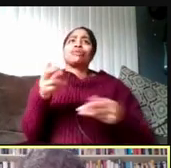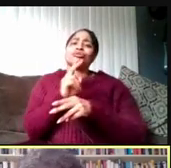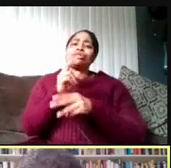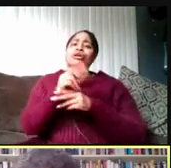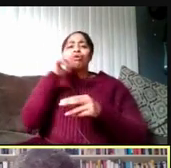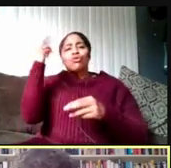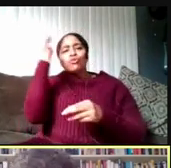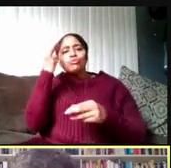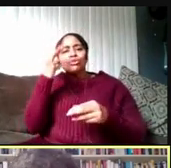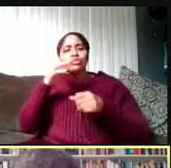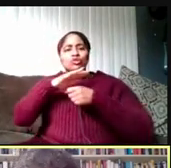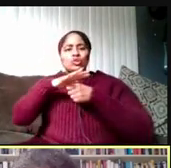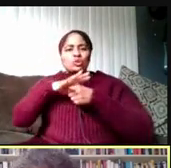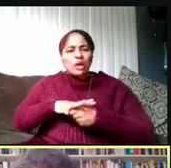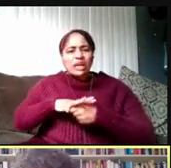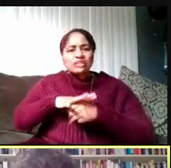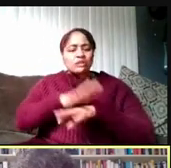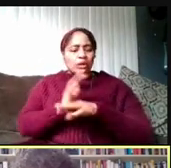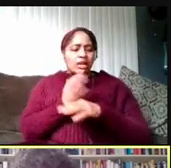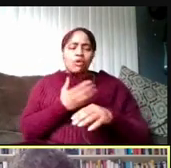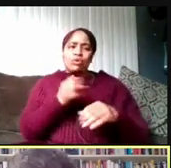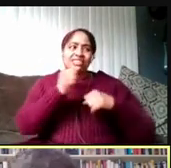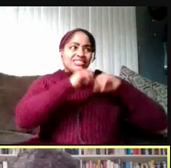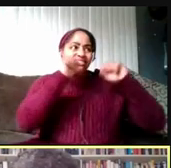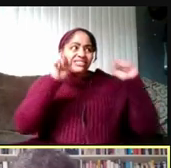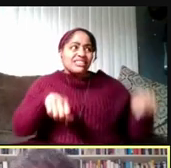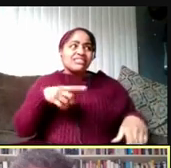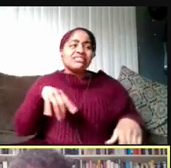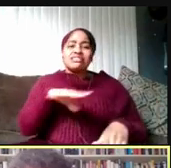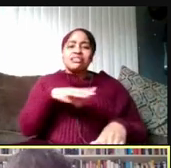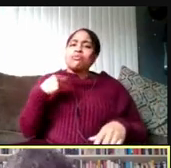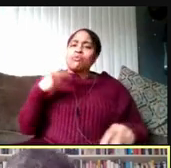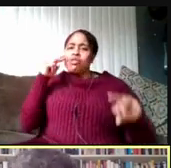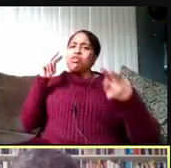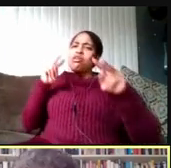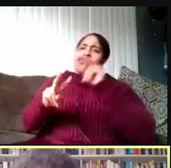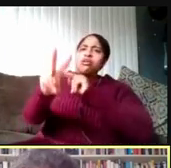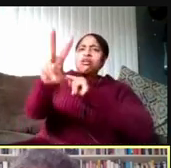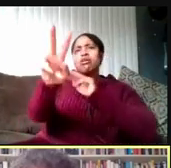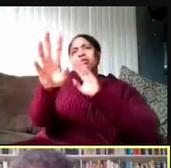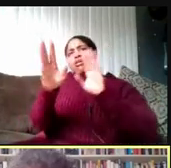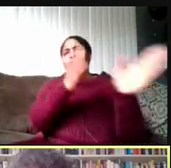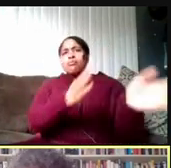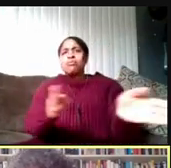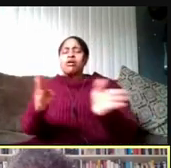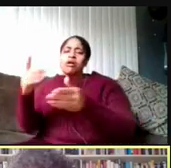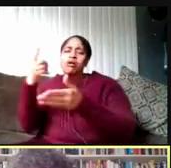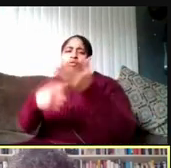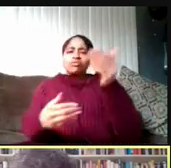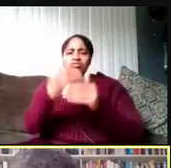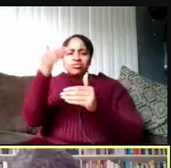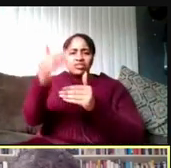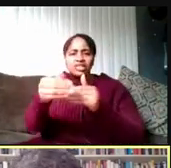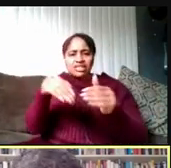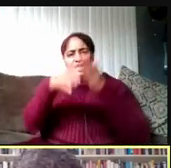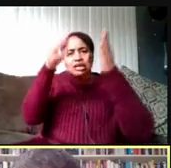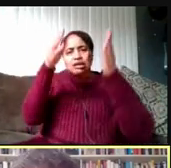on our infrastructure systems. As we look ahead and plan for what will be a much more in-person fall term.